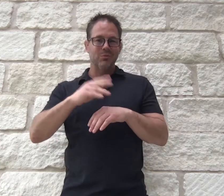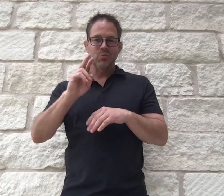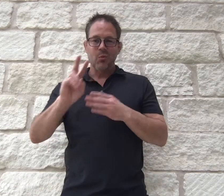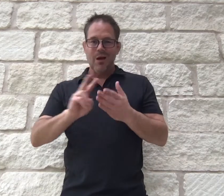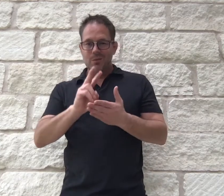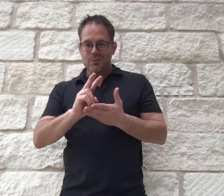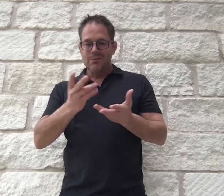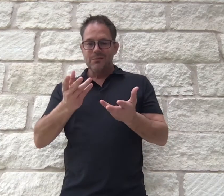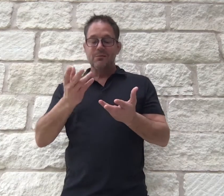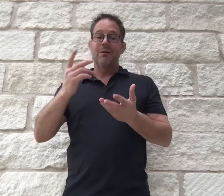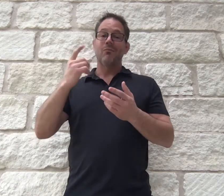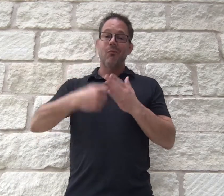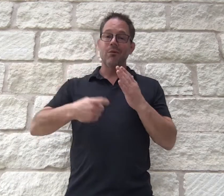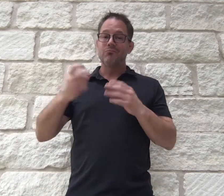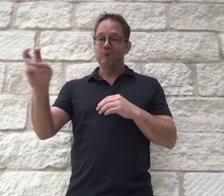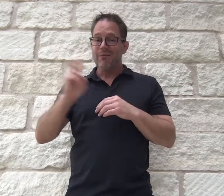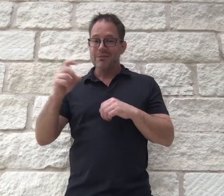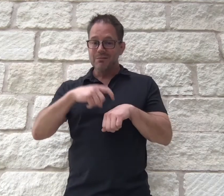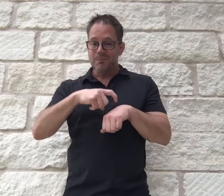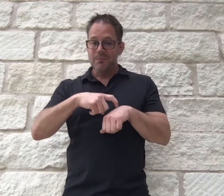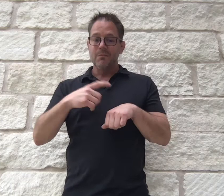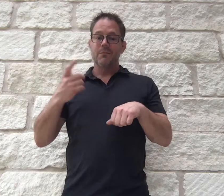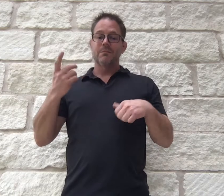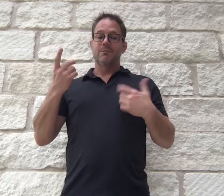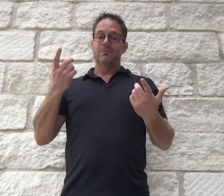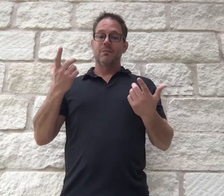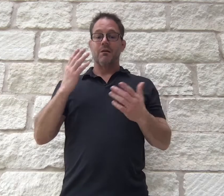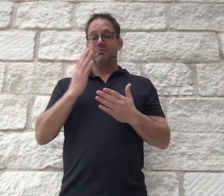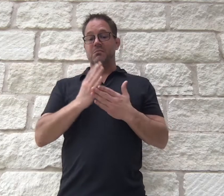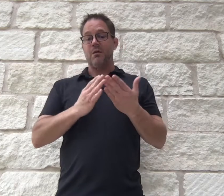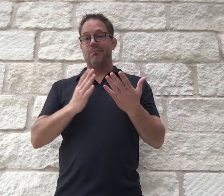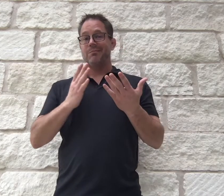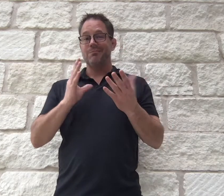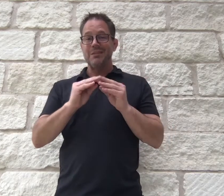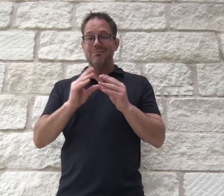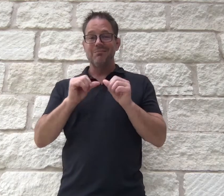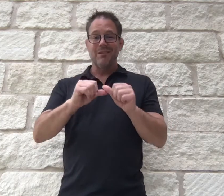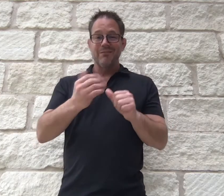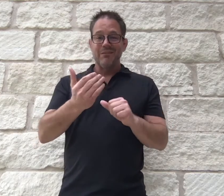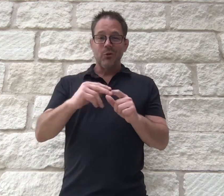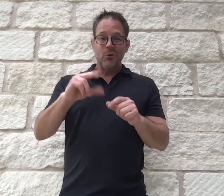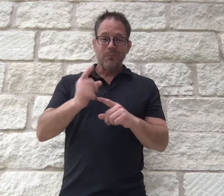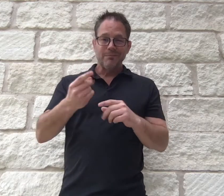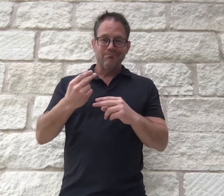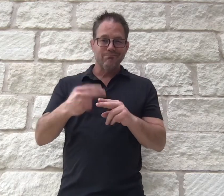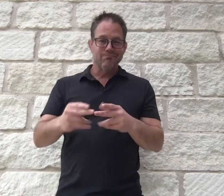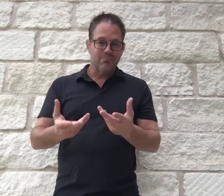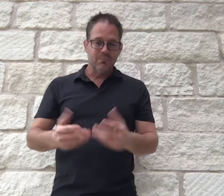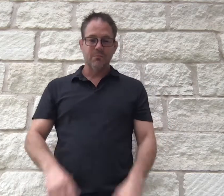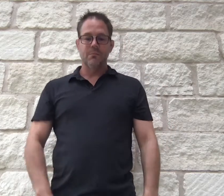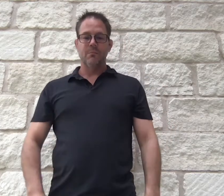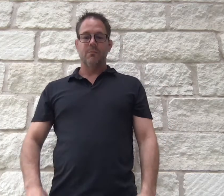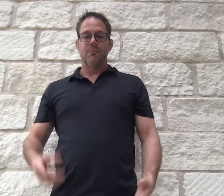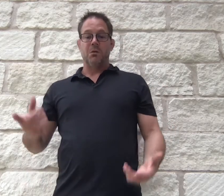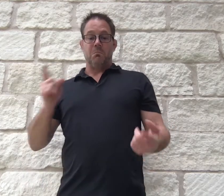meetings is a minimum 2-hour booking plus the cost of travel time, which isn't ideal for meeting that sometimes only lasts 15-30 minutes at a time.